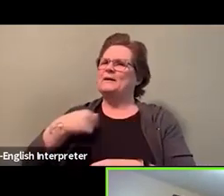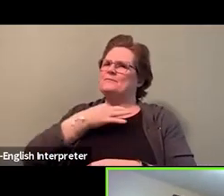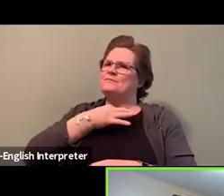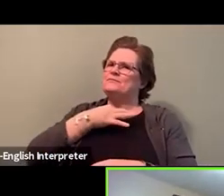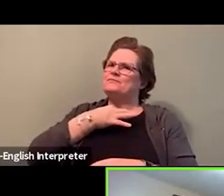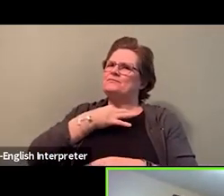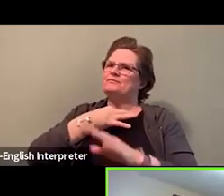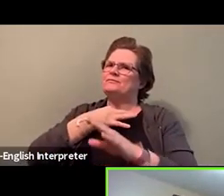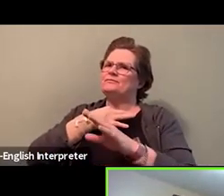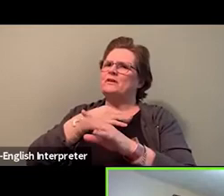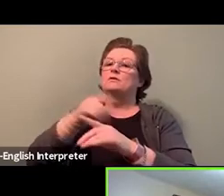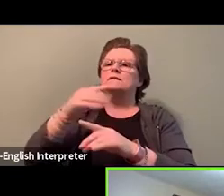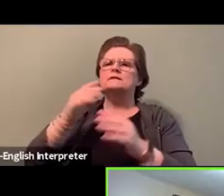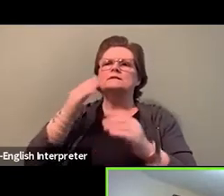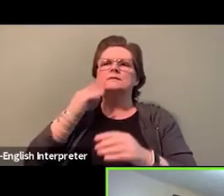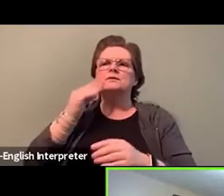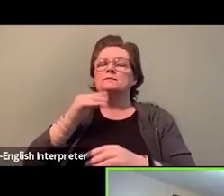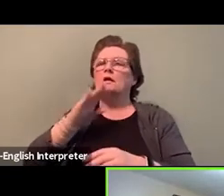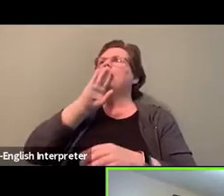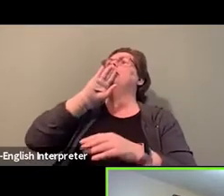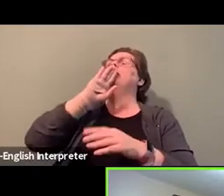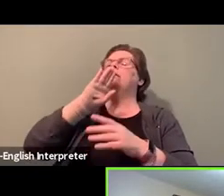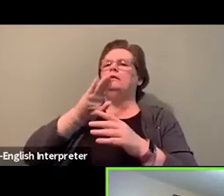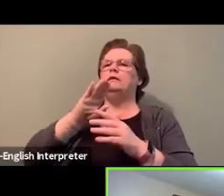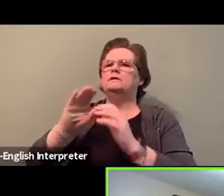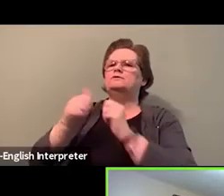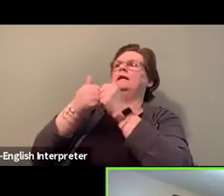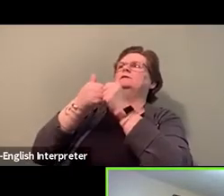and the over-representation of black children in care?